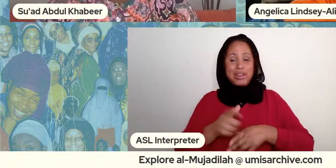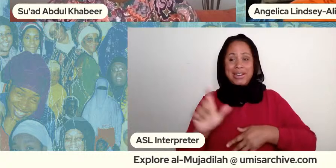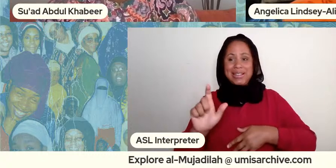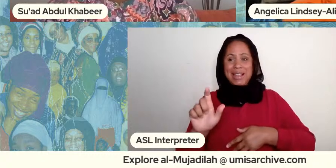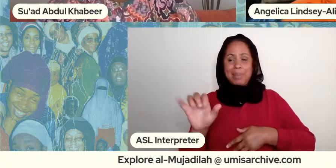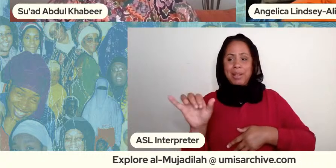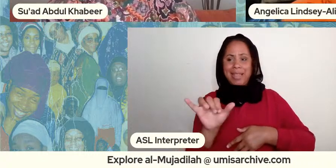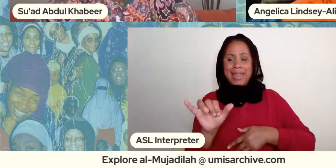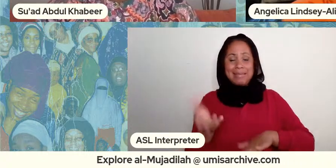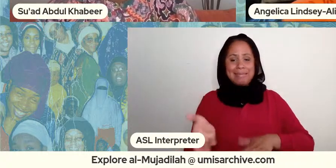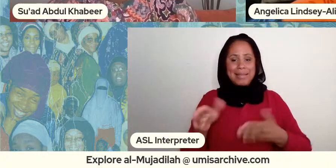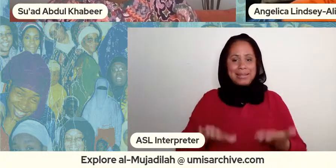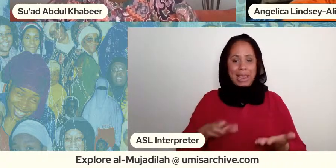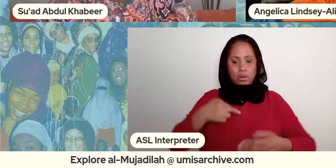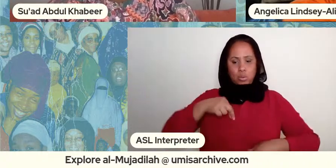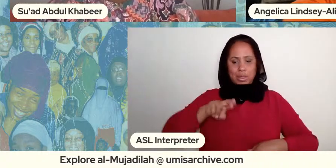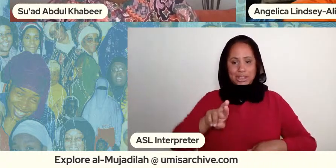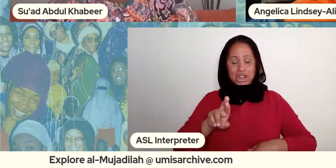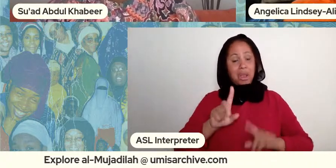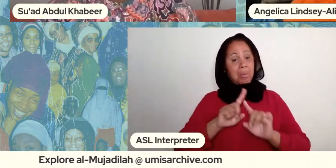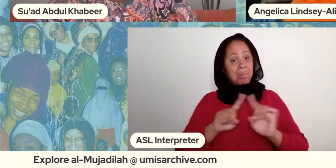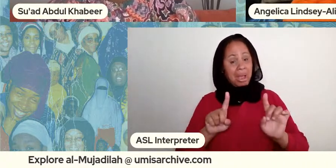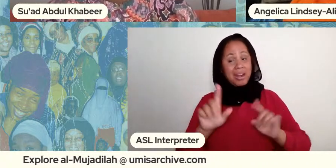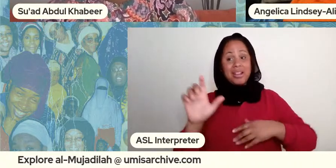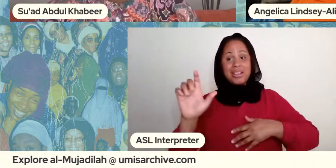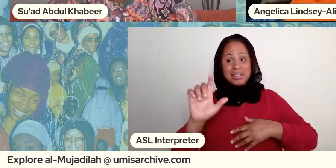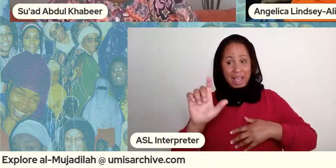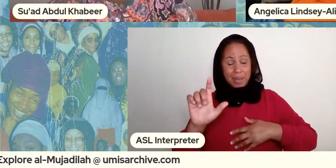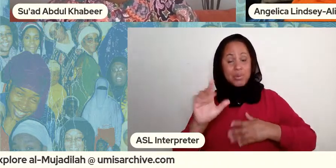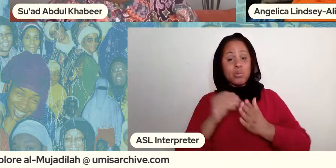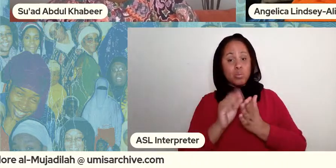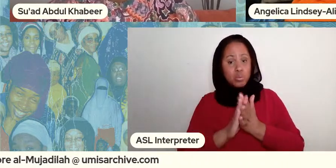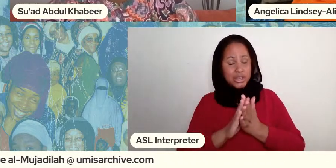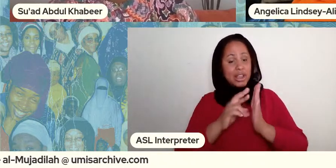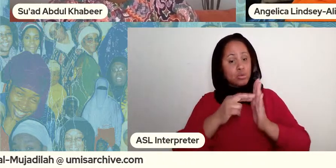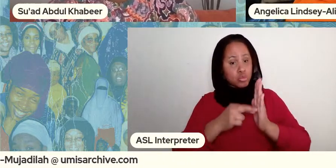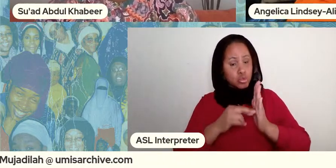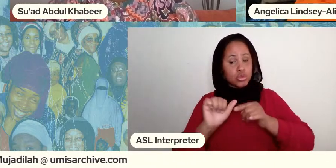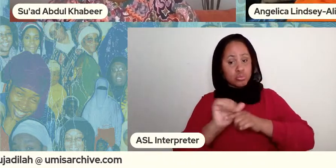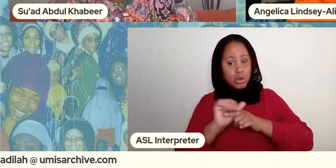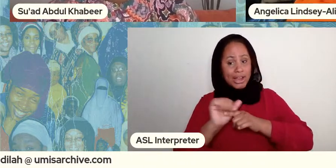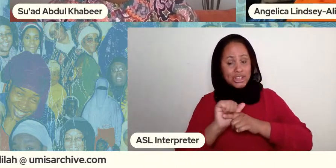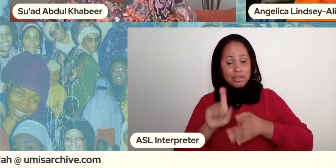a religion that was basically codified and you know put into practice 14 centuries ago and we're